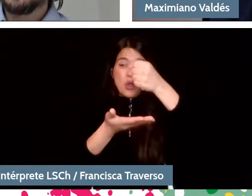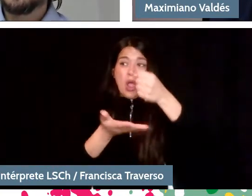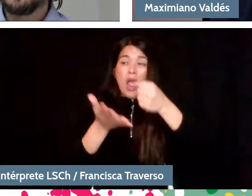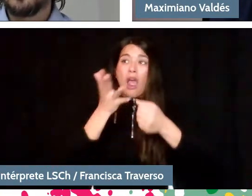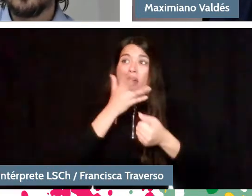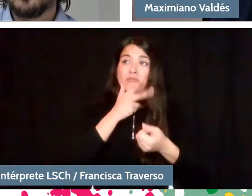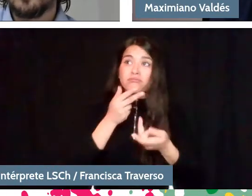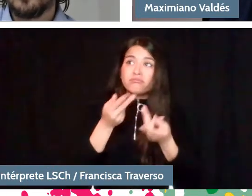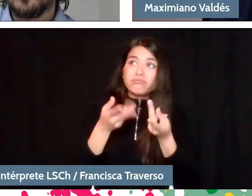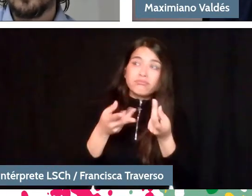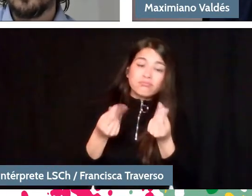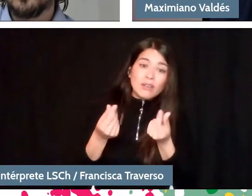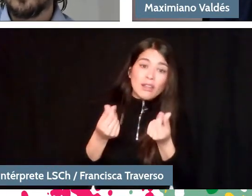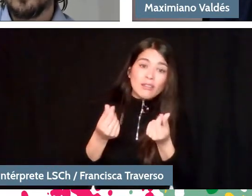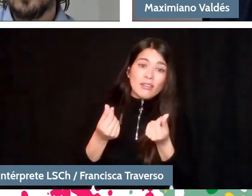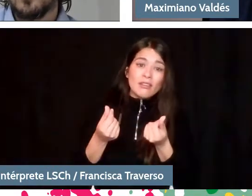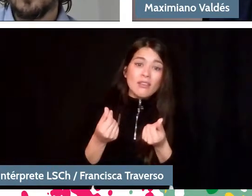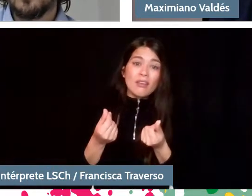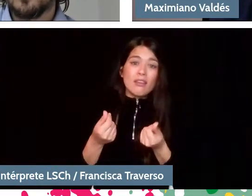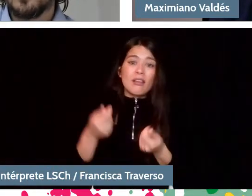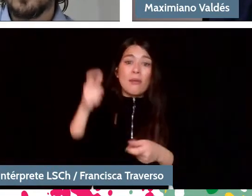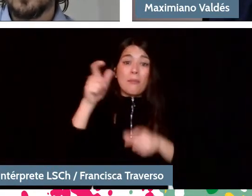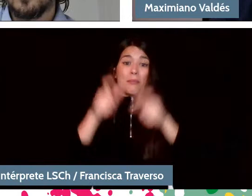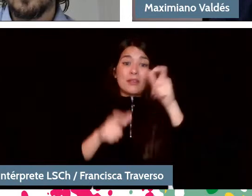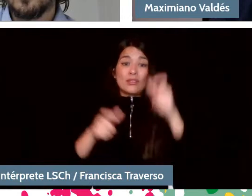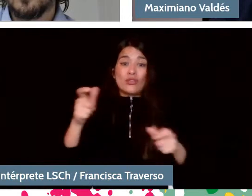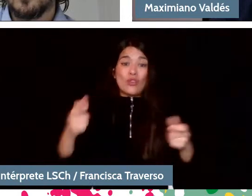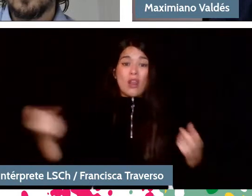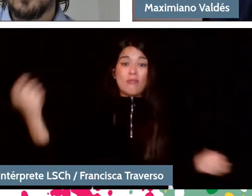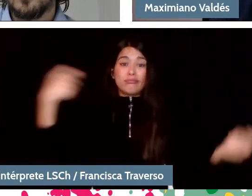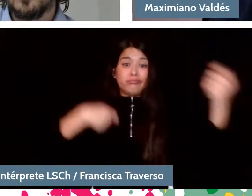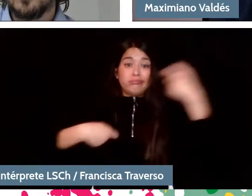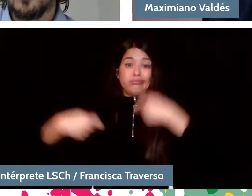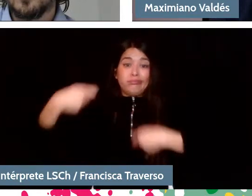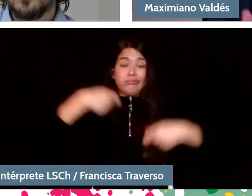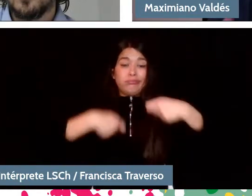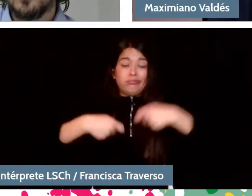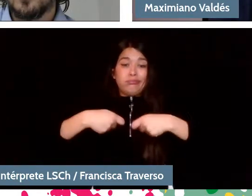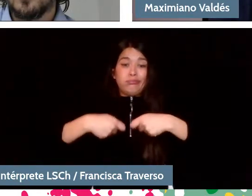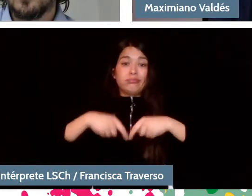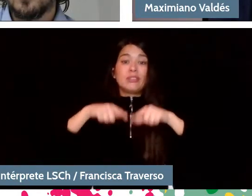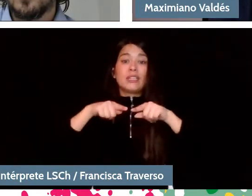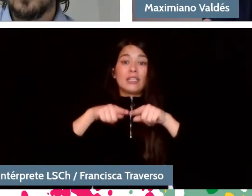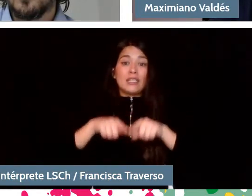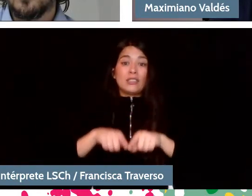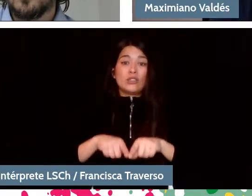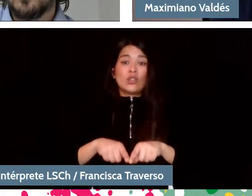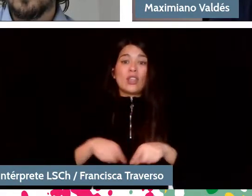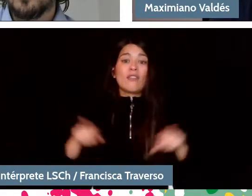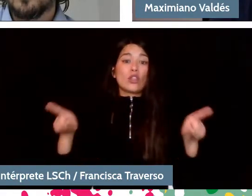I mean, they receive the funds that people want to give them and that makes them have to play very well because if they don't, people don't go to see them,